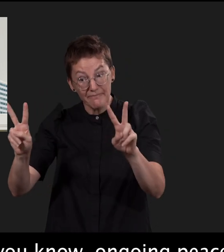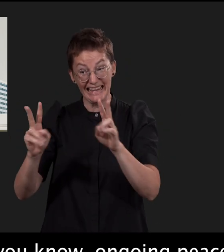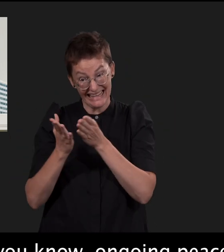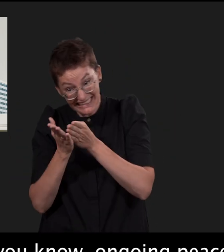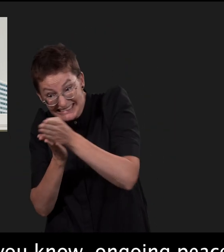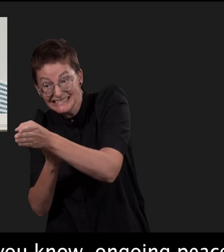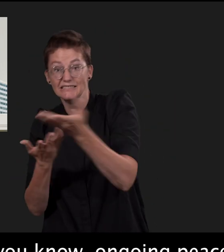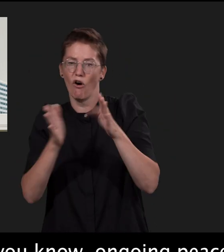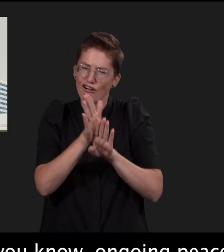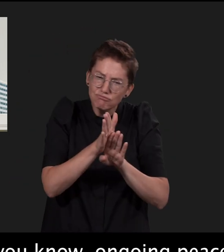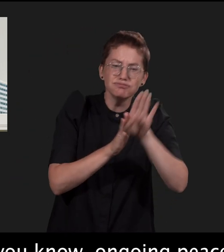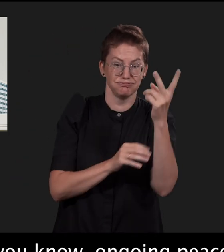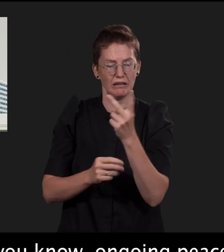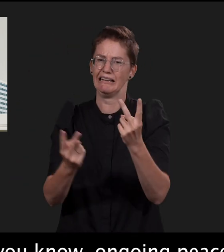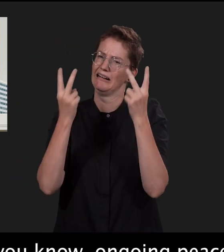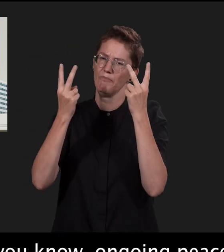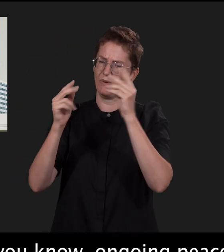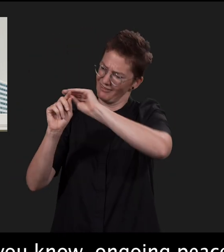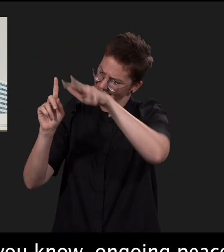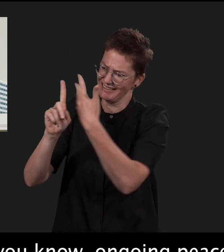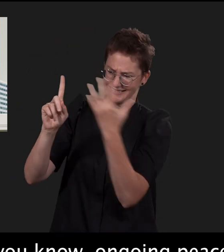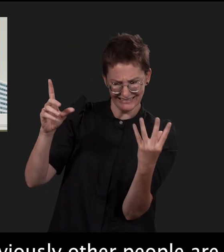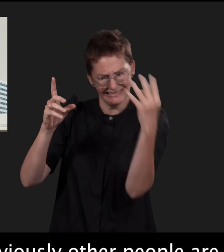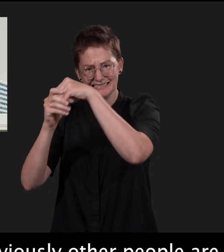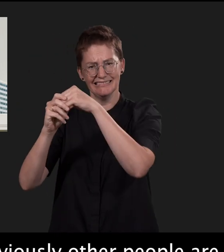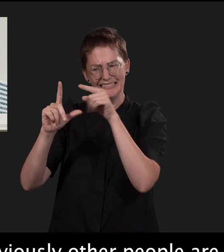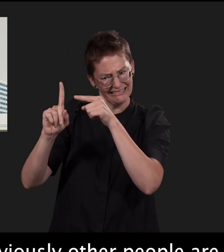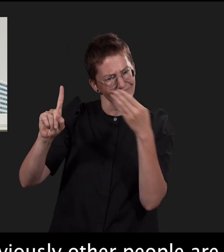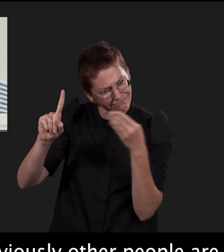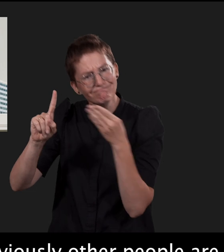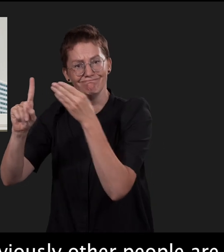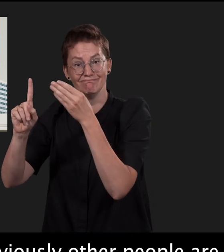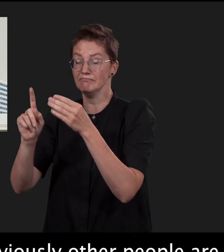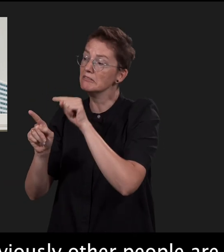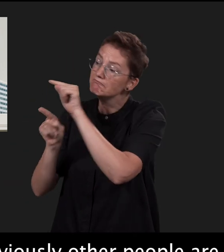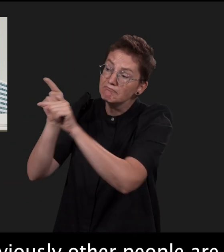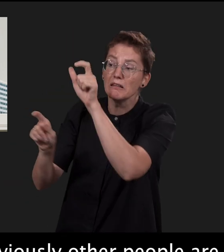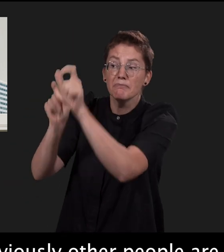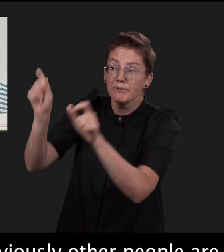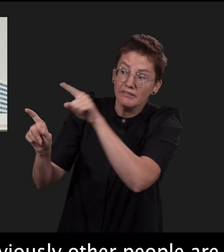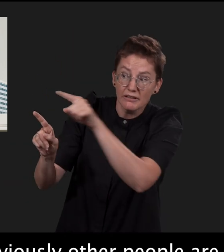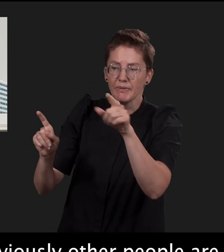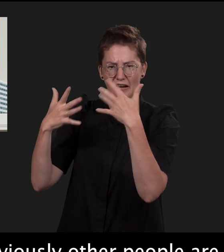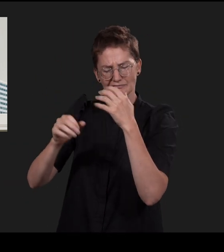you know, ongoing peace and prosperity is a part of that. So obviously other people are doing much more important work than me,